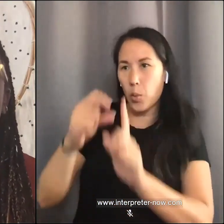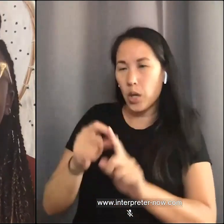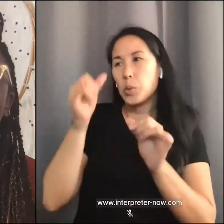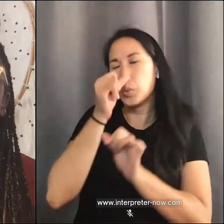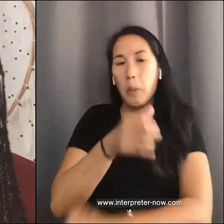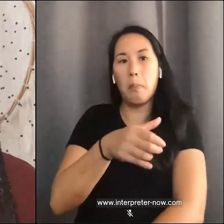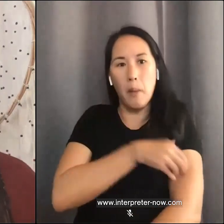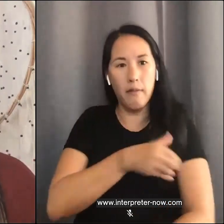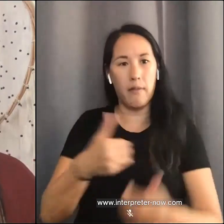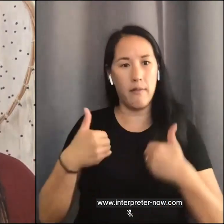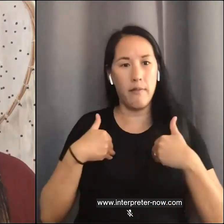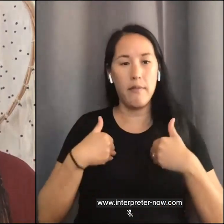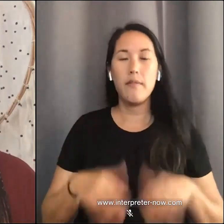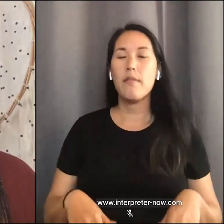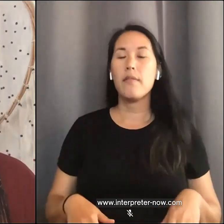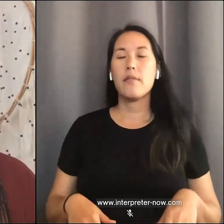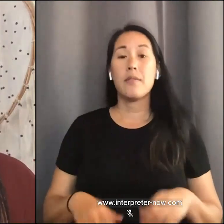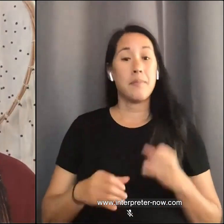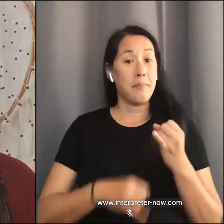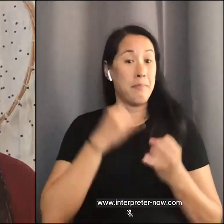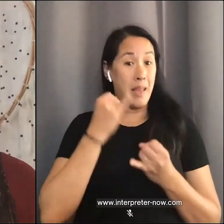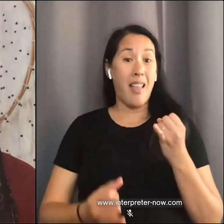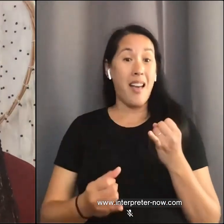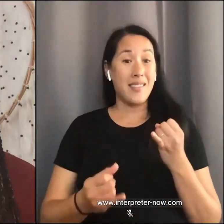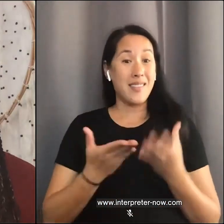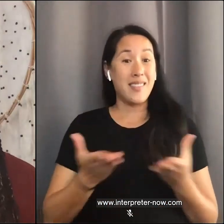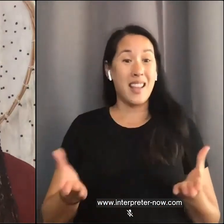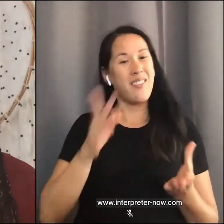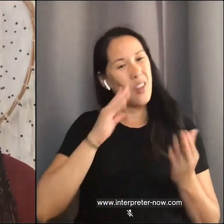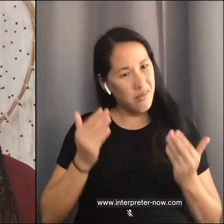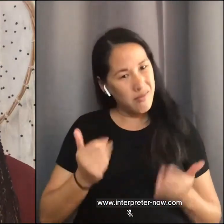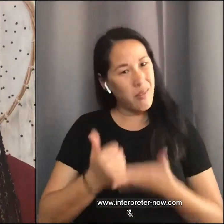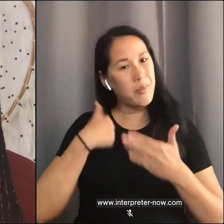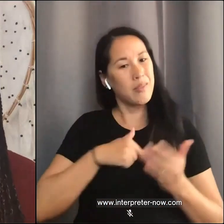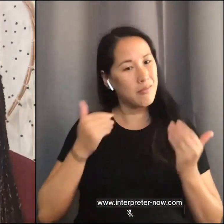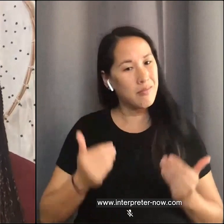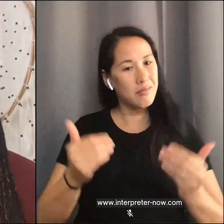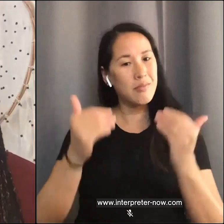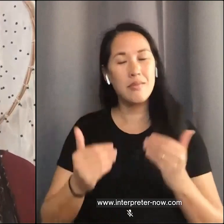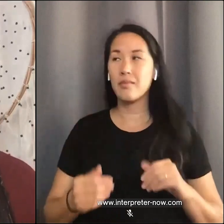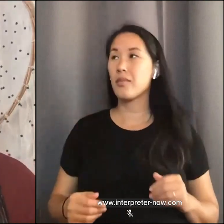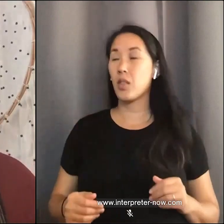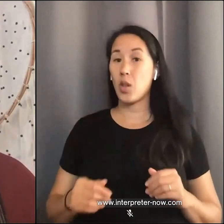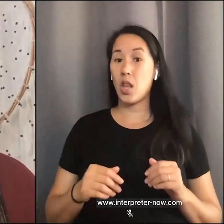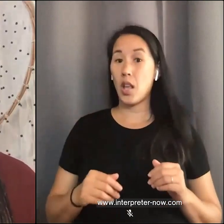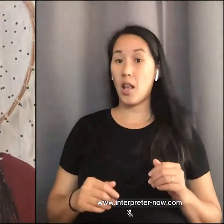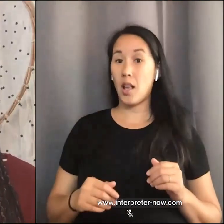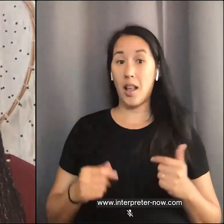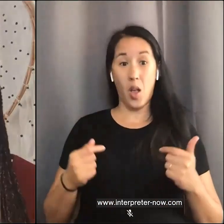My last thing, as a way forward, is recognizing where you are in your allyship journey. Allyship